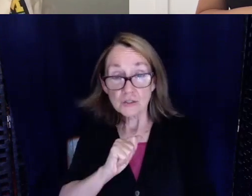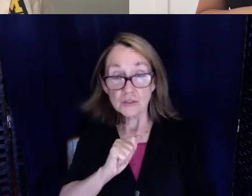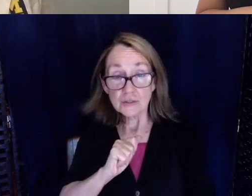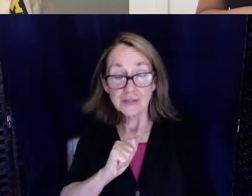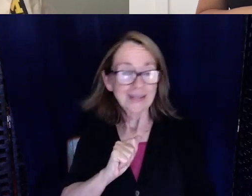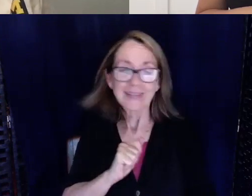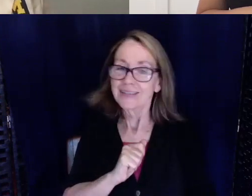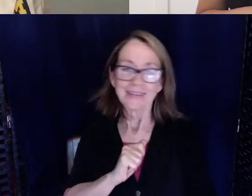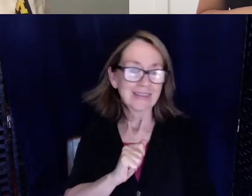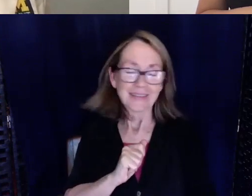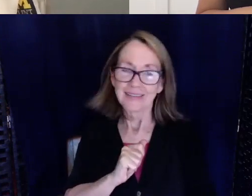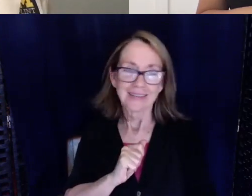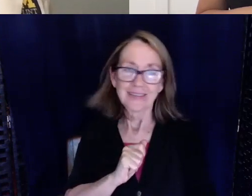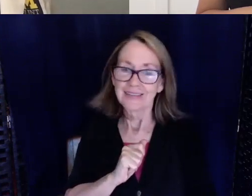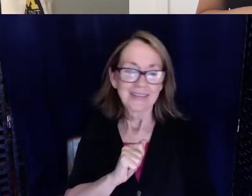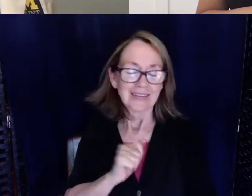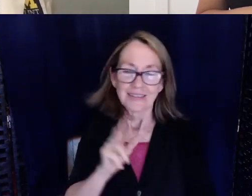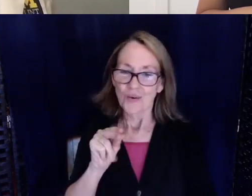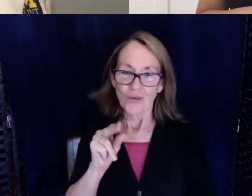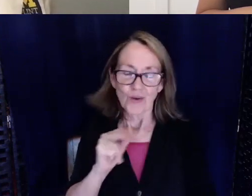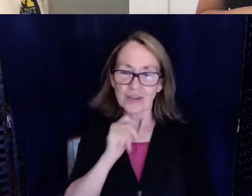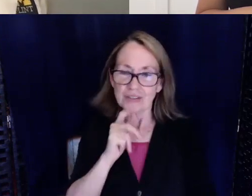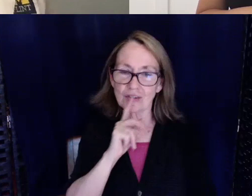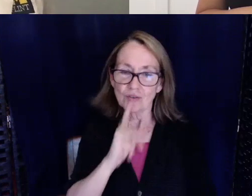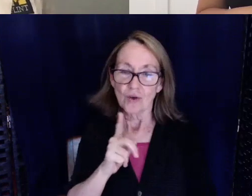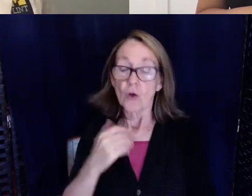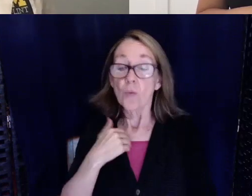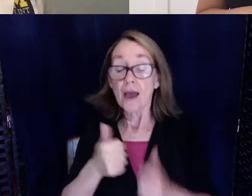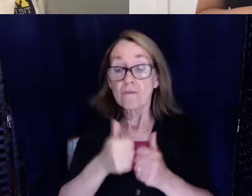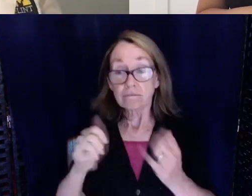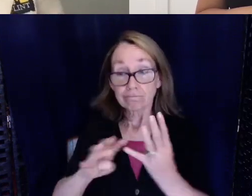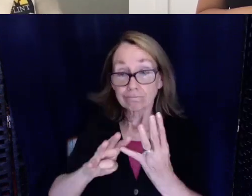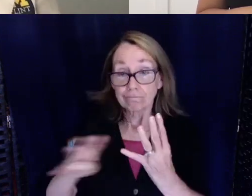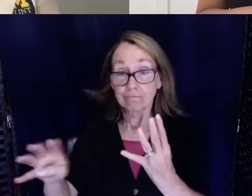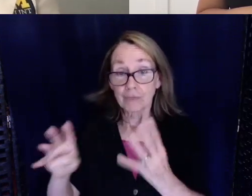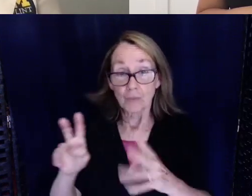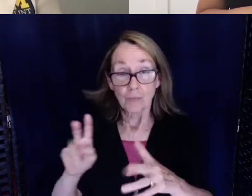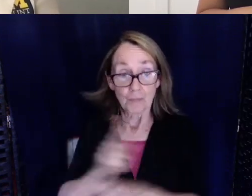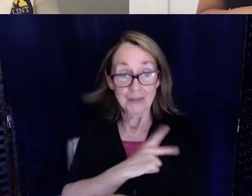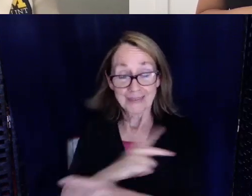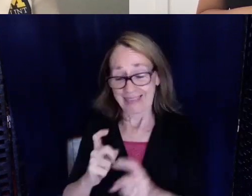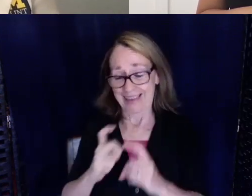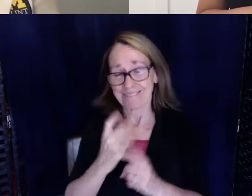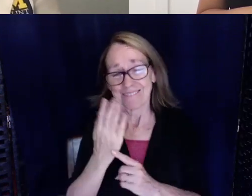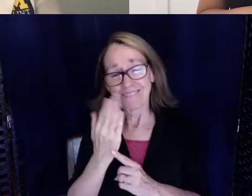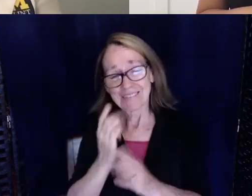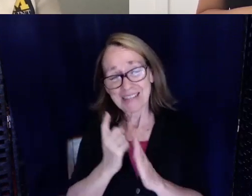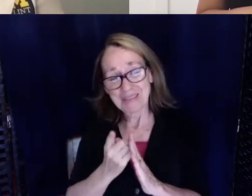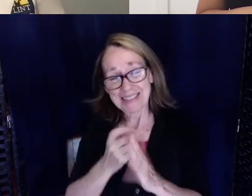that. It's just that we have a lot of patients to see and they only give us 15 minutes to see that patient.